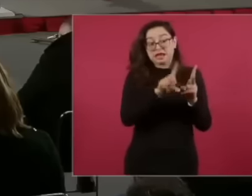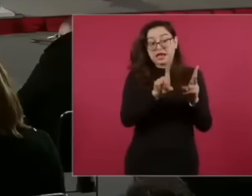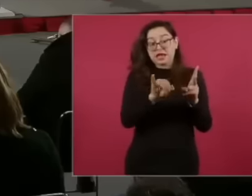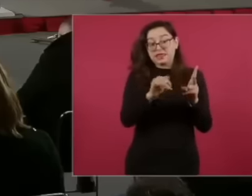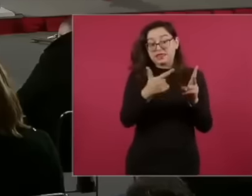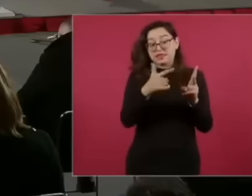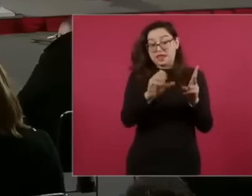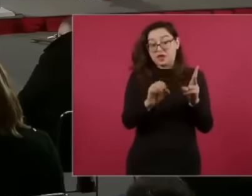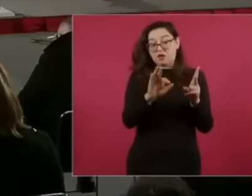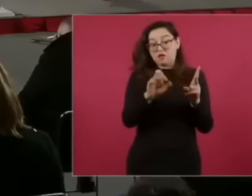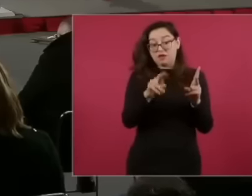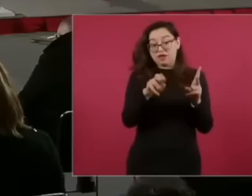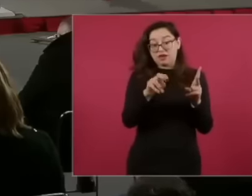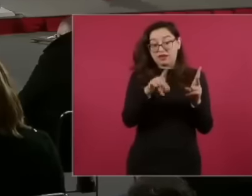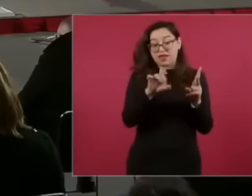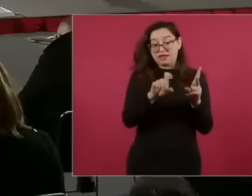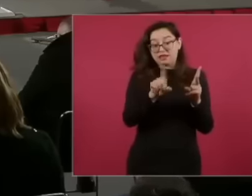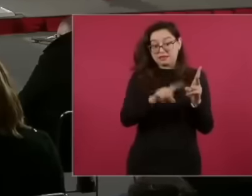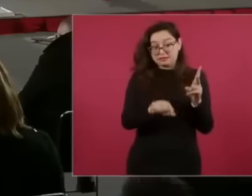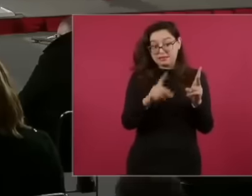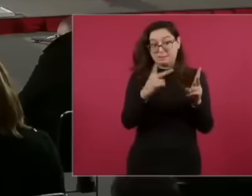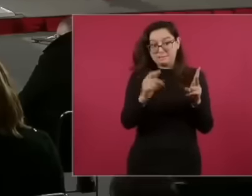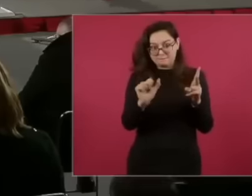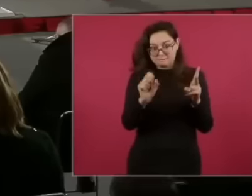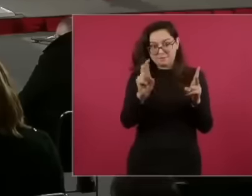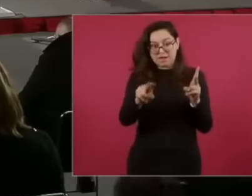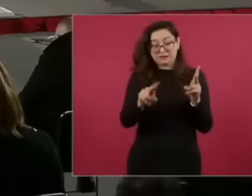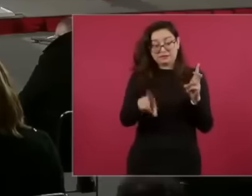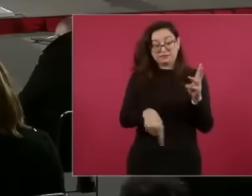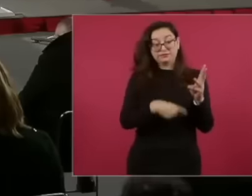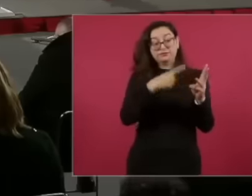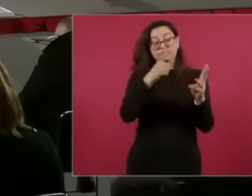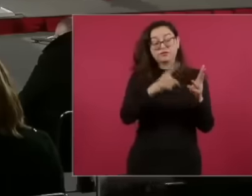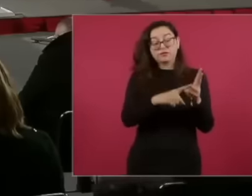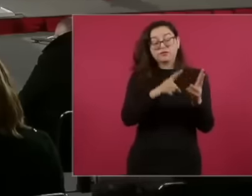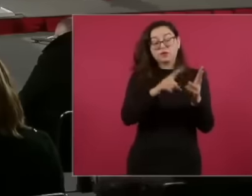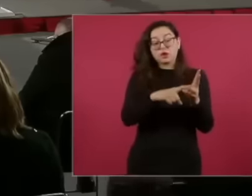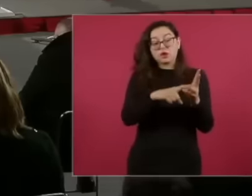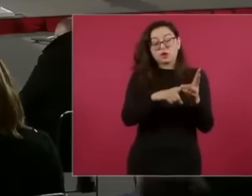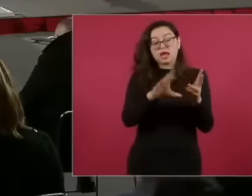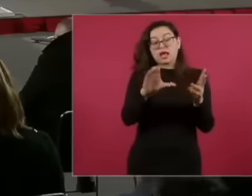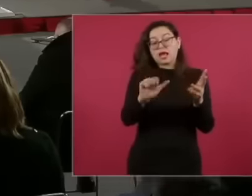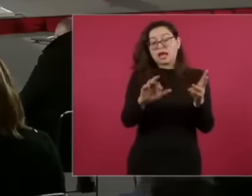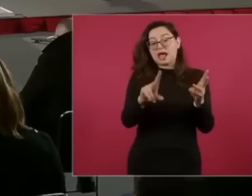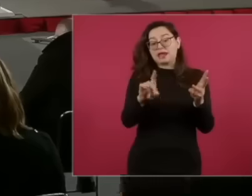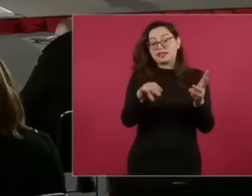for the bread and the engineer, Carles, for the